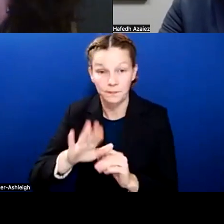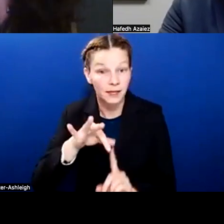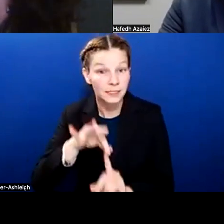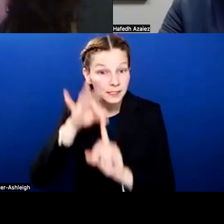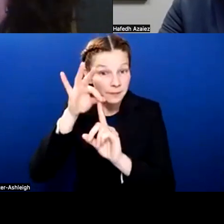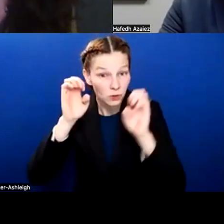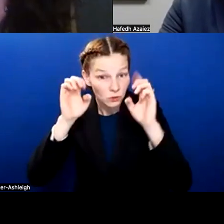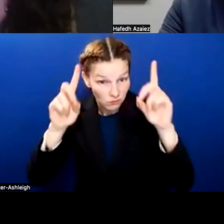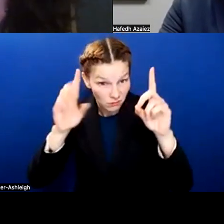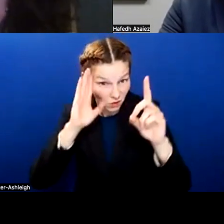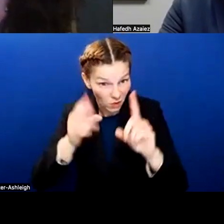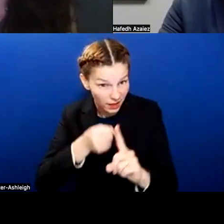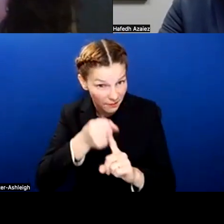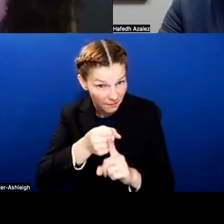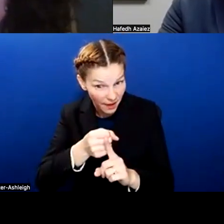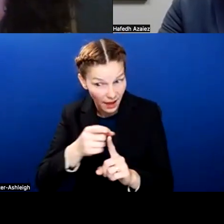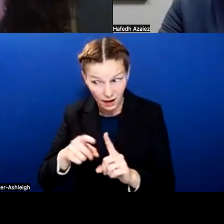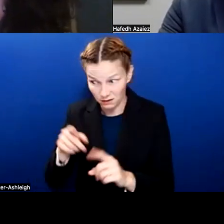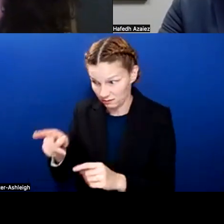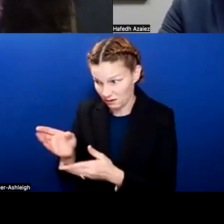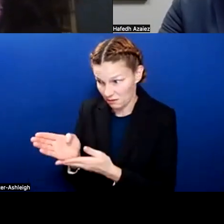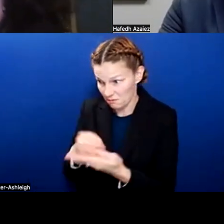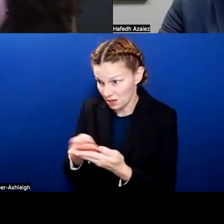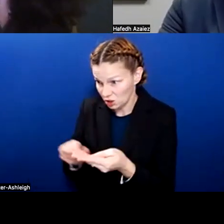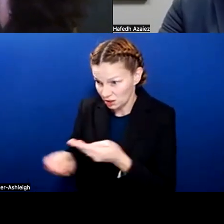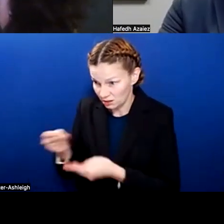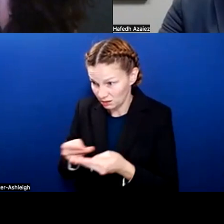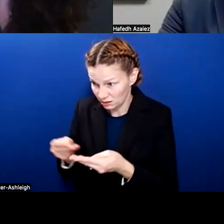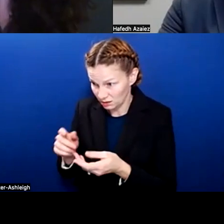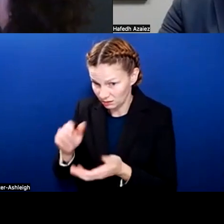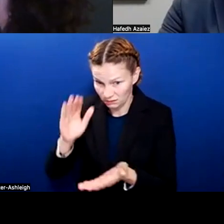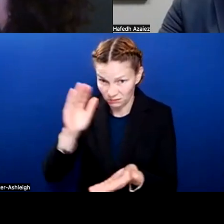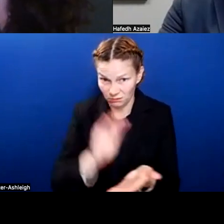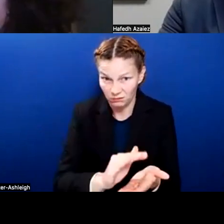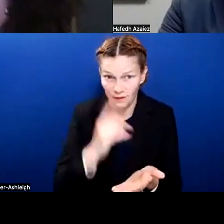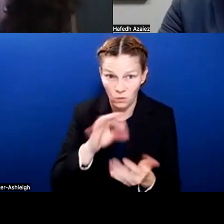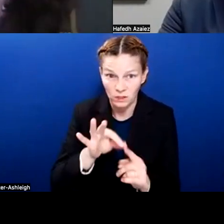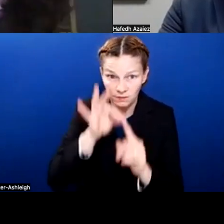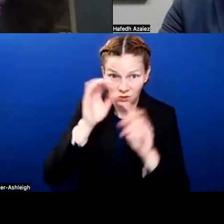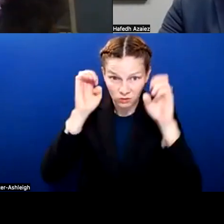by budget adjustments or changes? Not at all, not at all. As I said, you know, if anything,